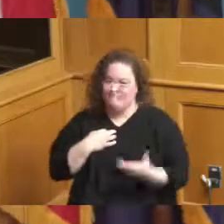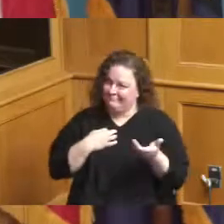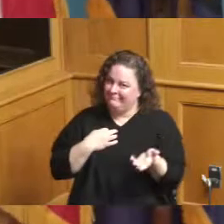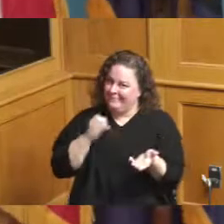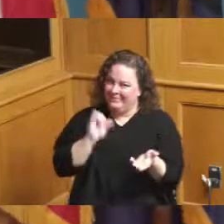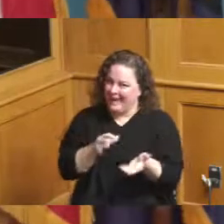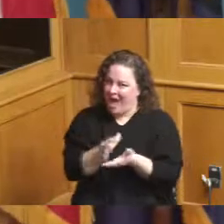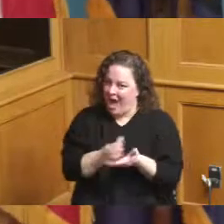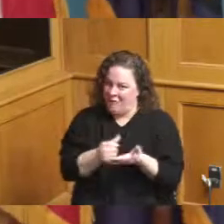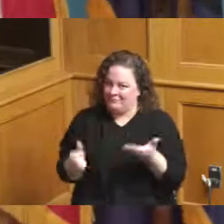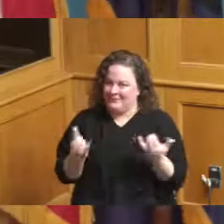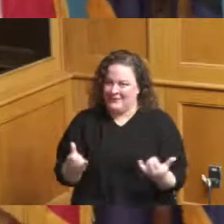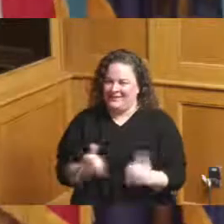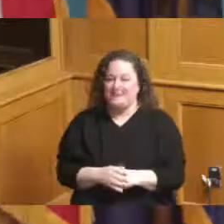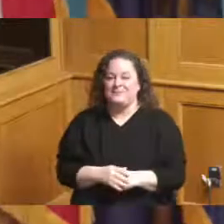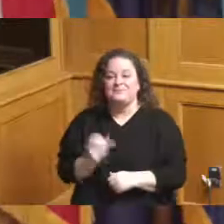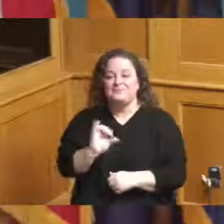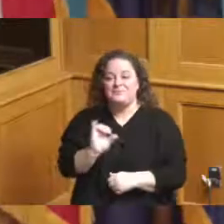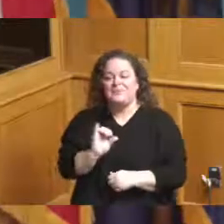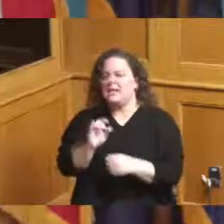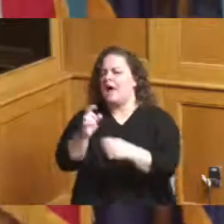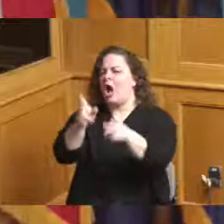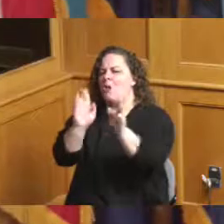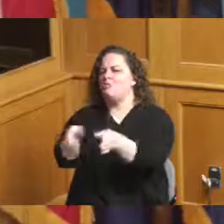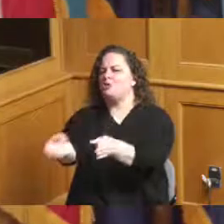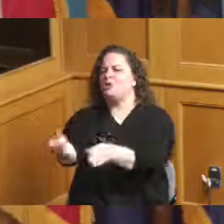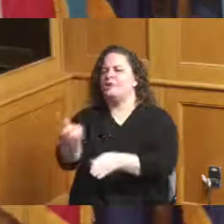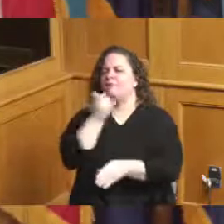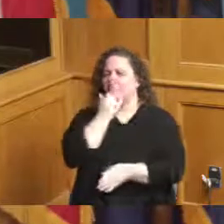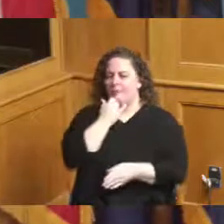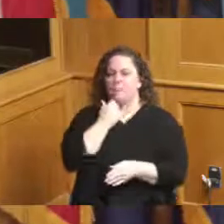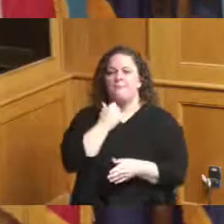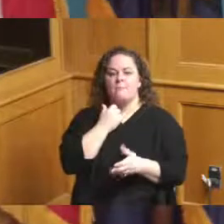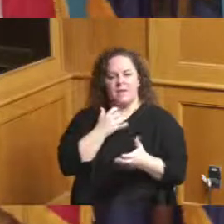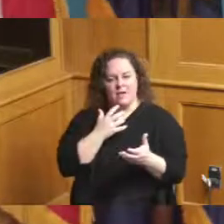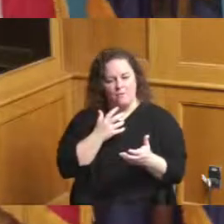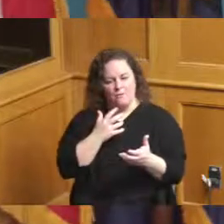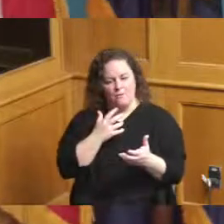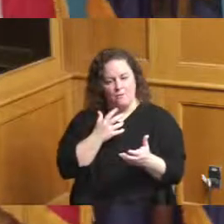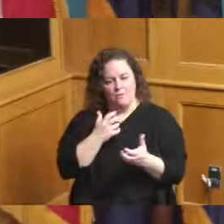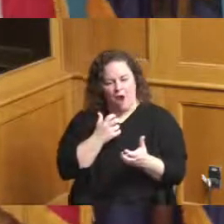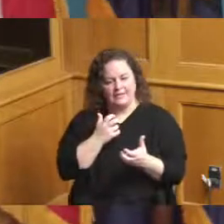call from a constituent who wanted to see like they did in other cities when they have these